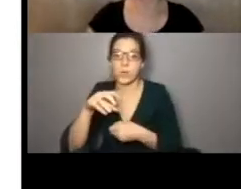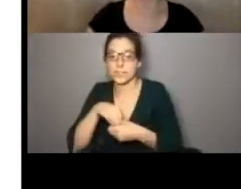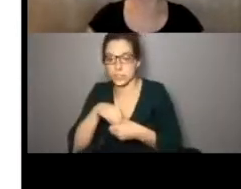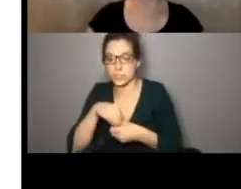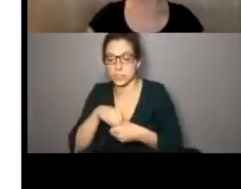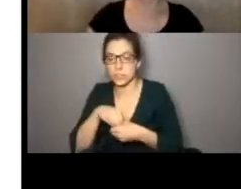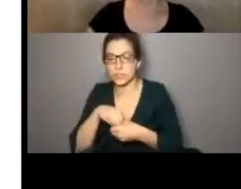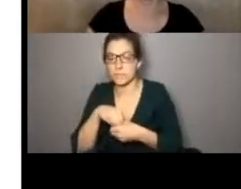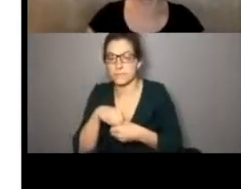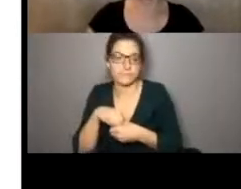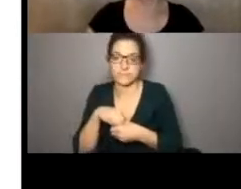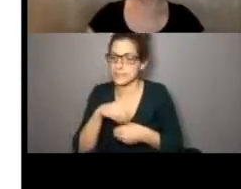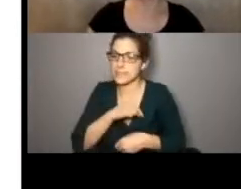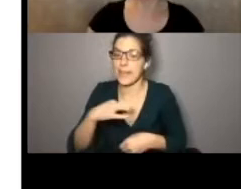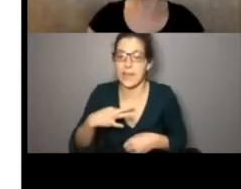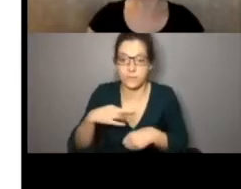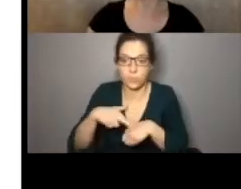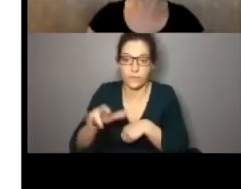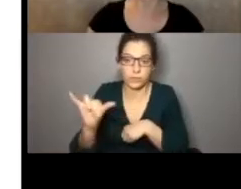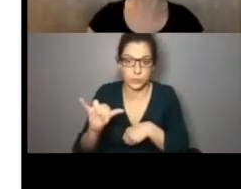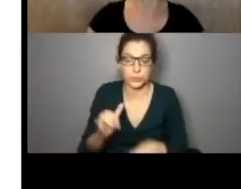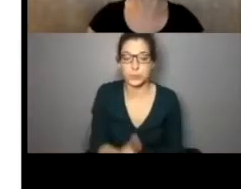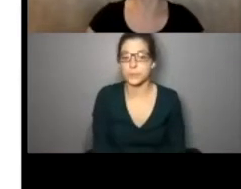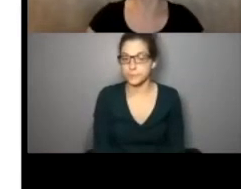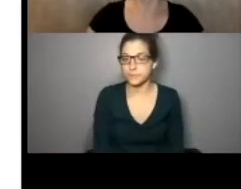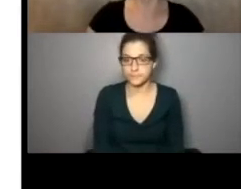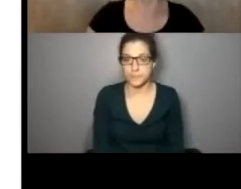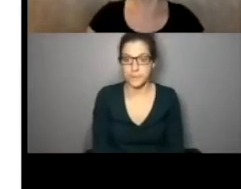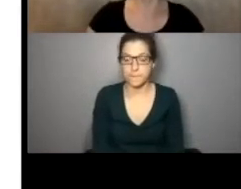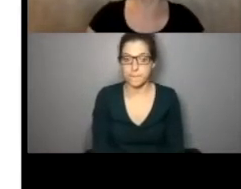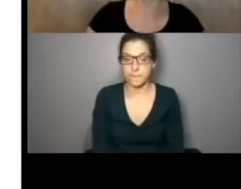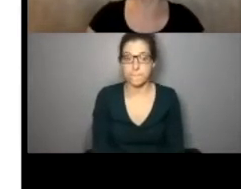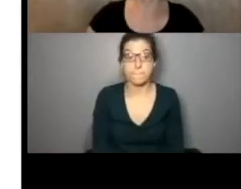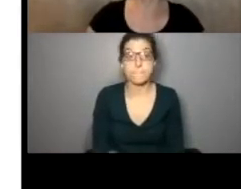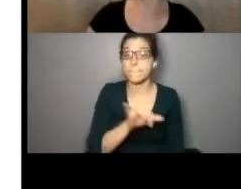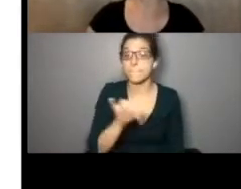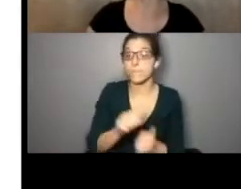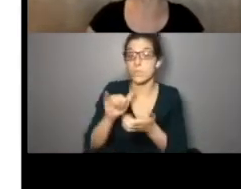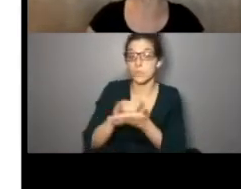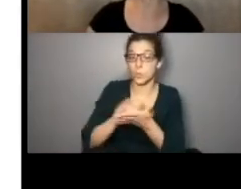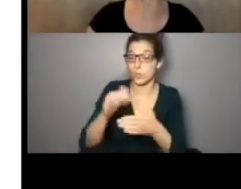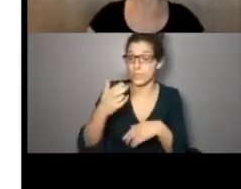internal staff reference and things like that, too. The same with the New York